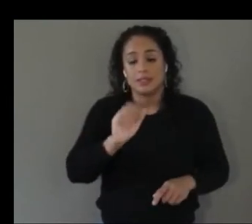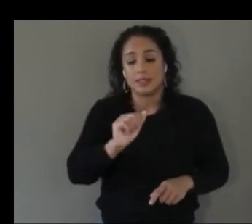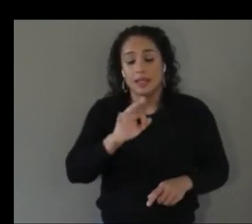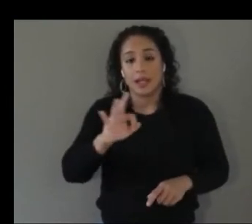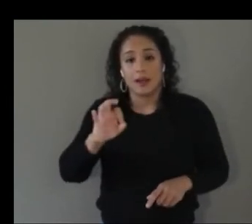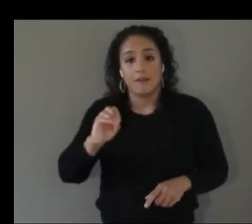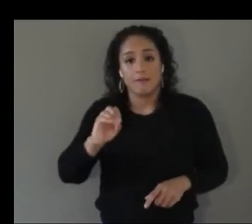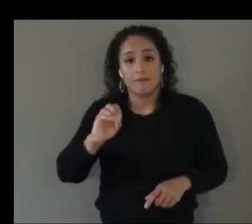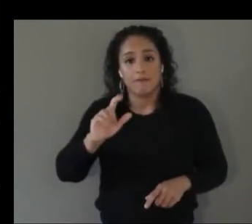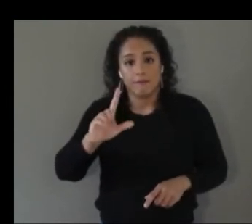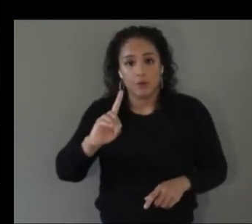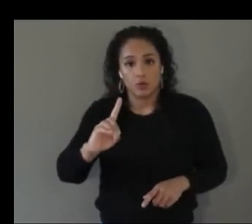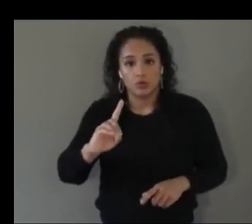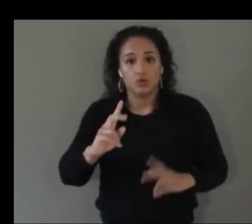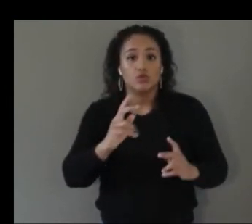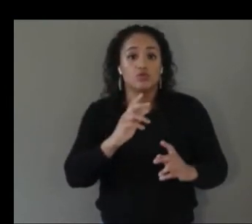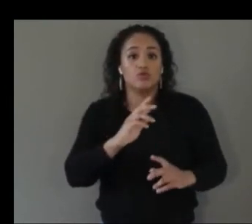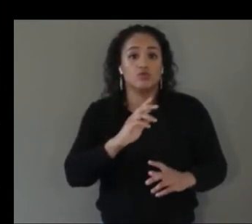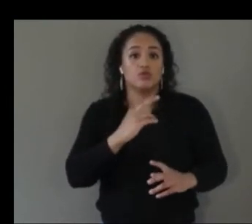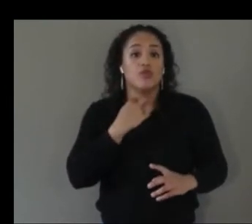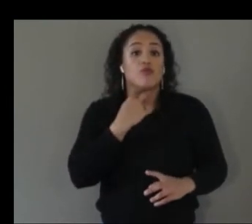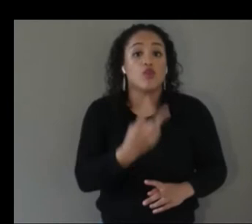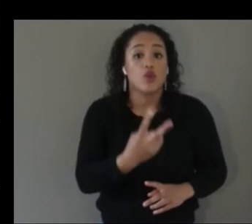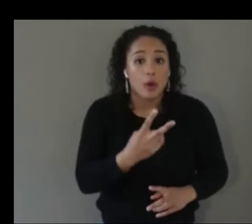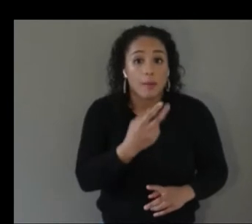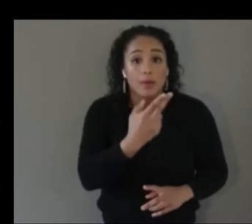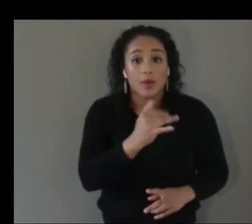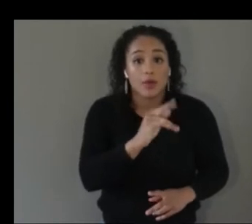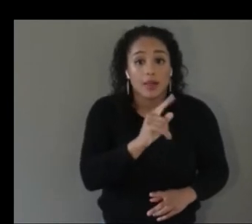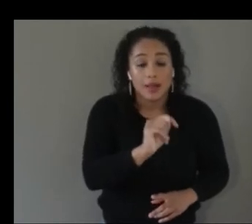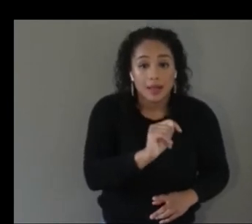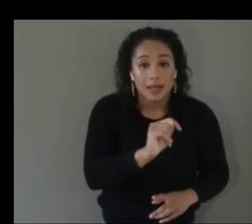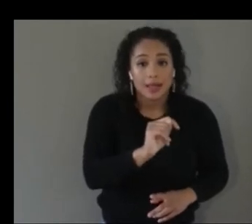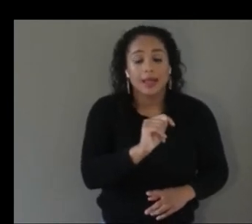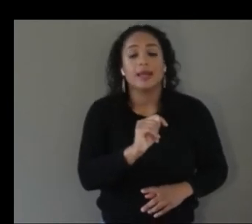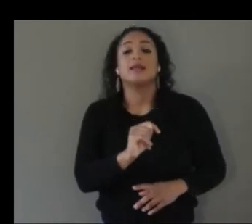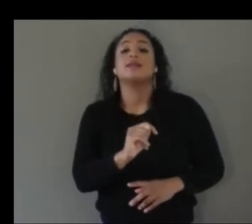we found the verbal was ideal for those who had played the real showdown game because in the real